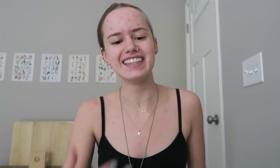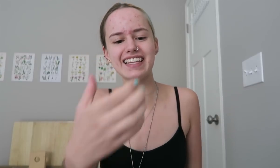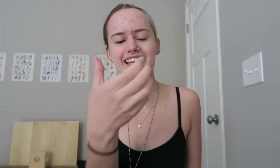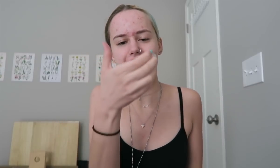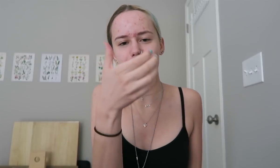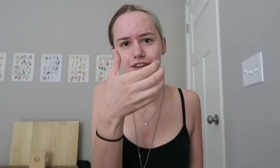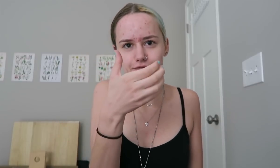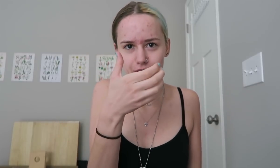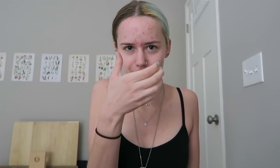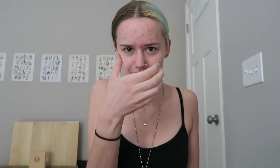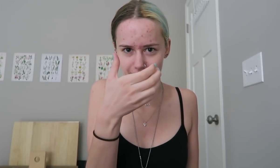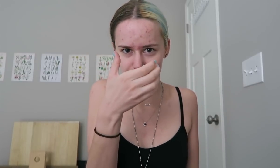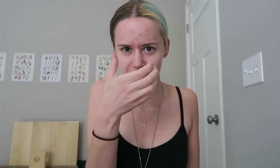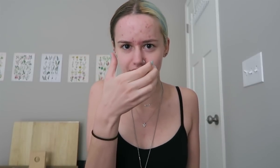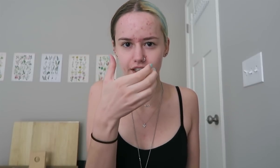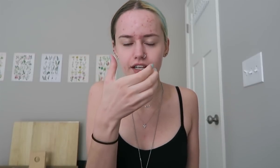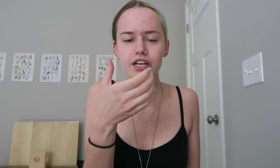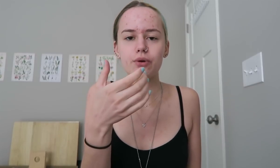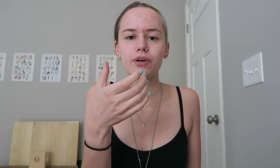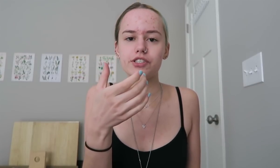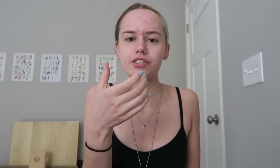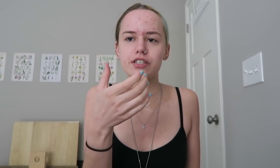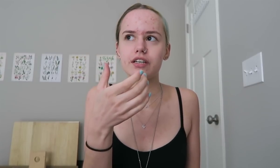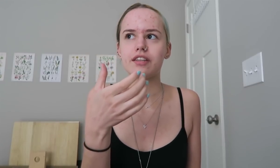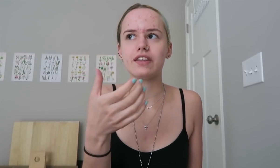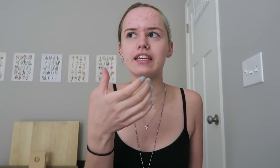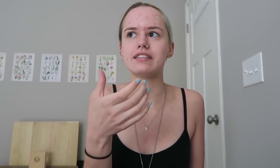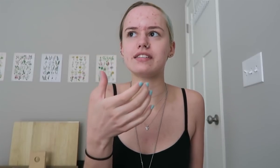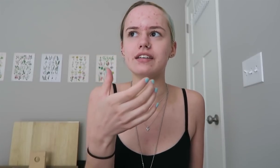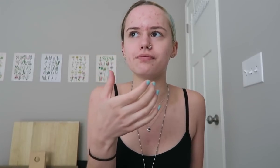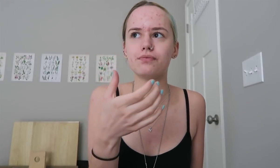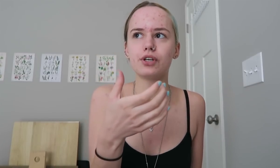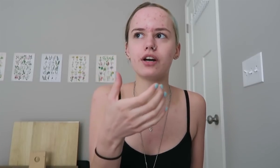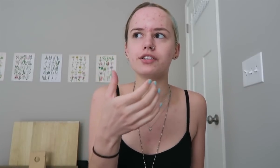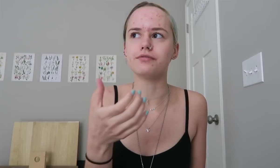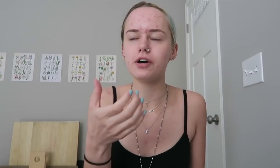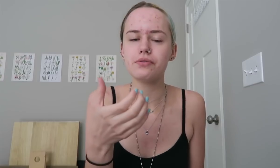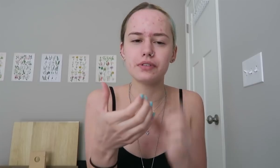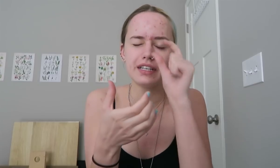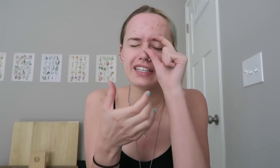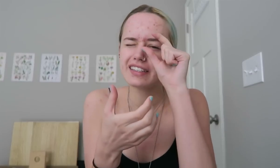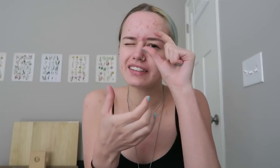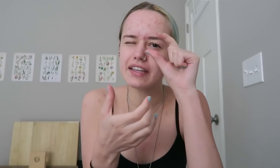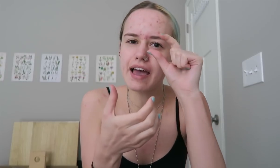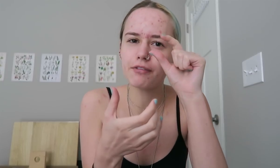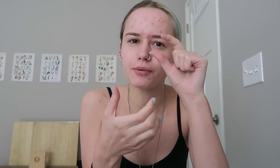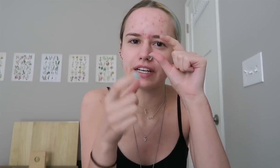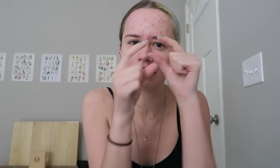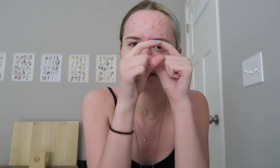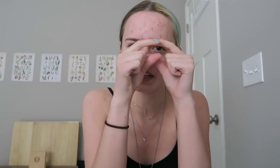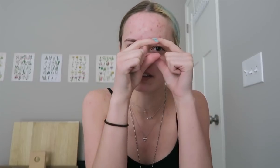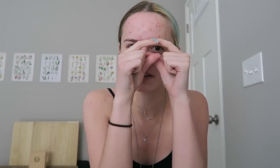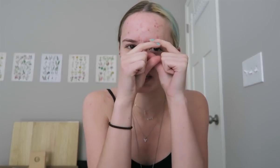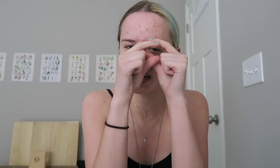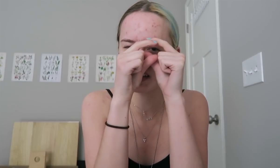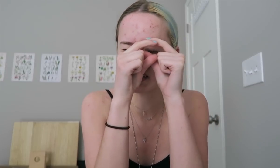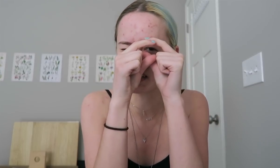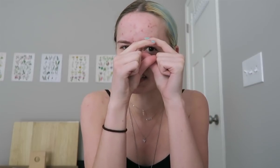And they like had their phone, like up to here, which, the thing is if you're on your phone, everyone that you're looking at is this big